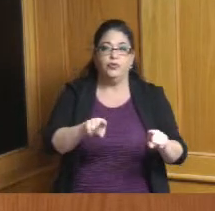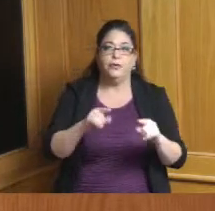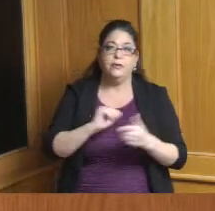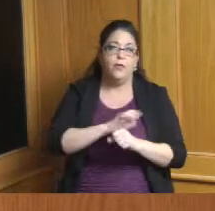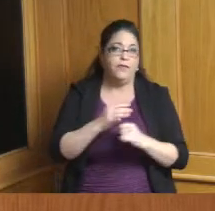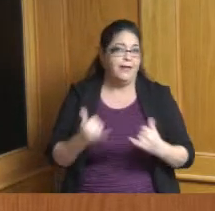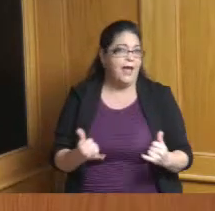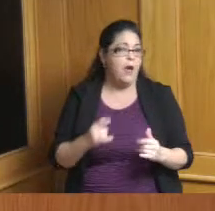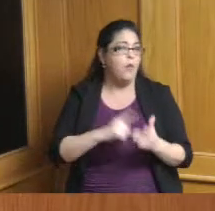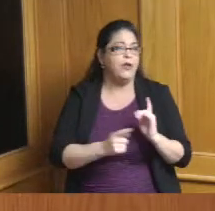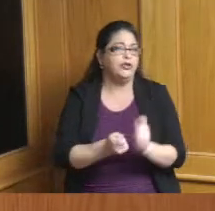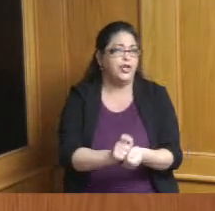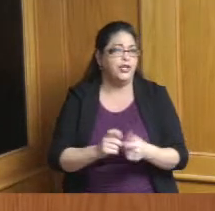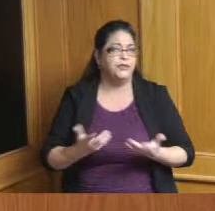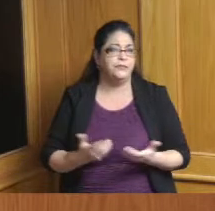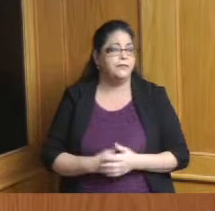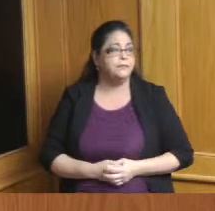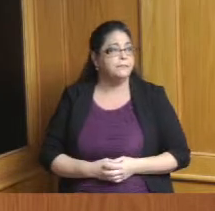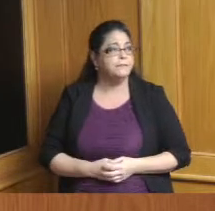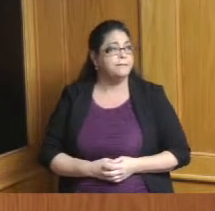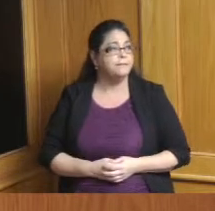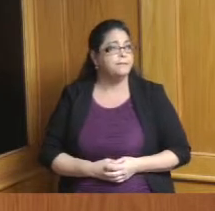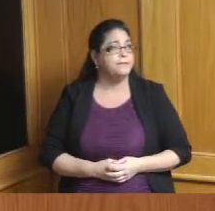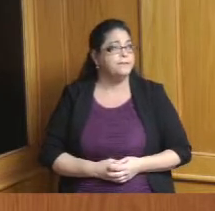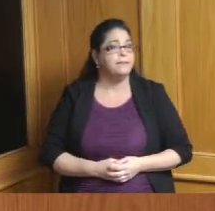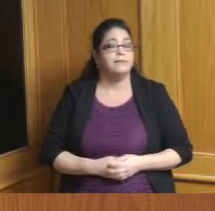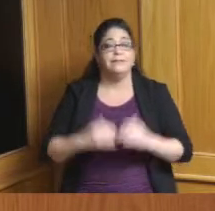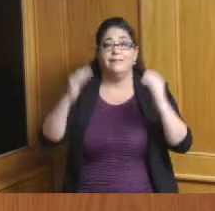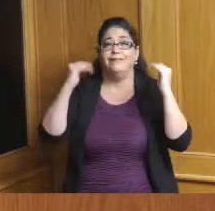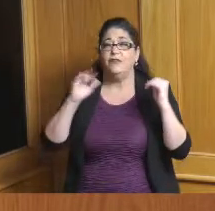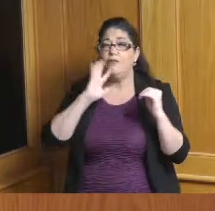I think you know we've all focused on that I do think it's the top priority